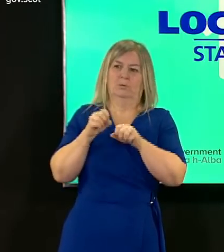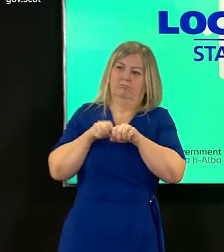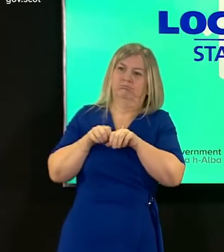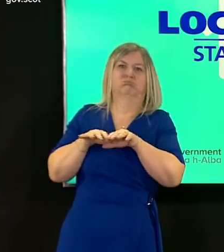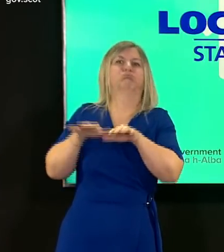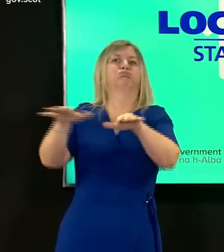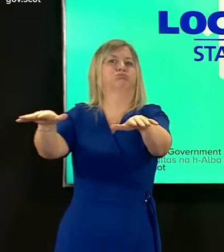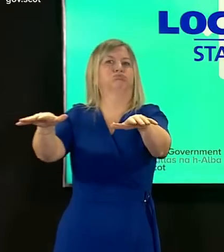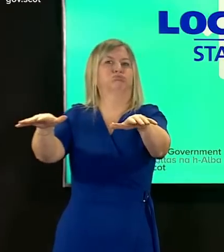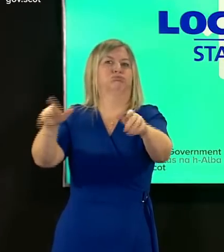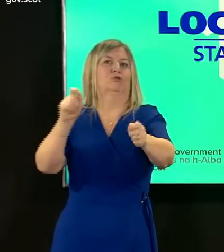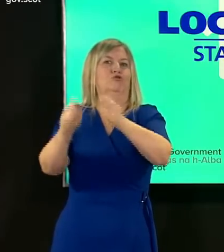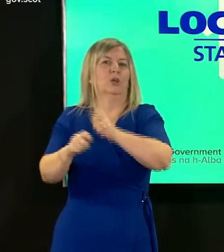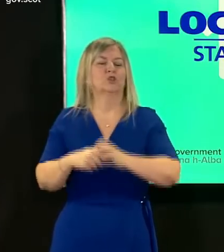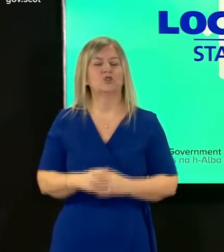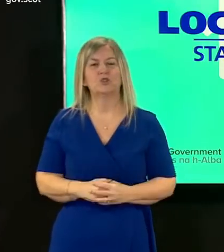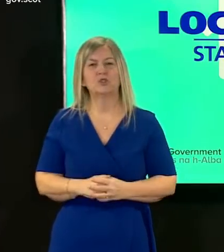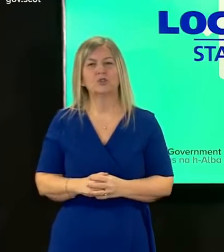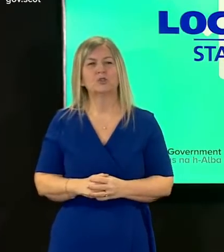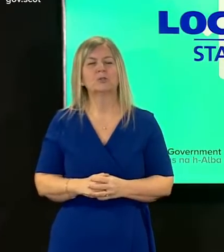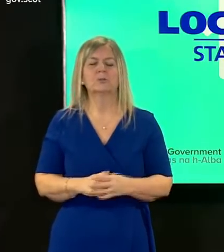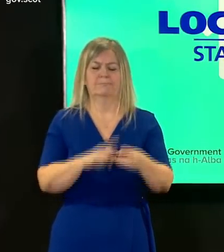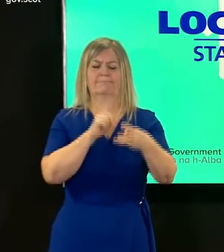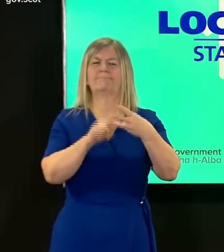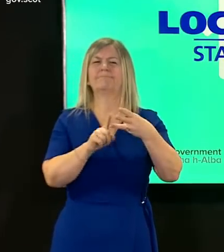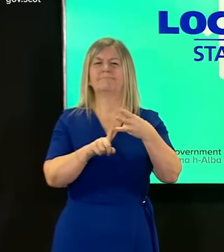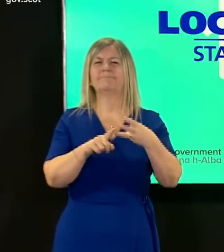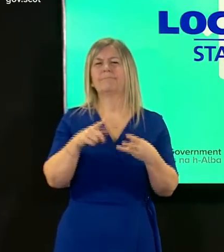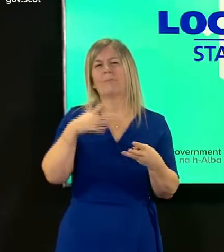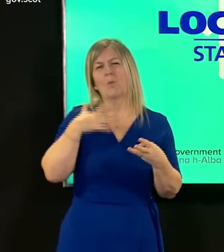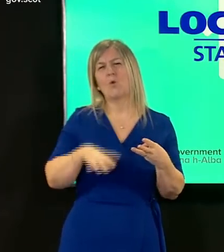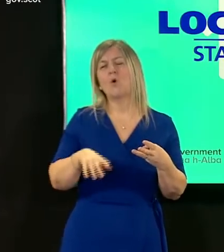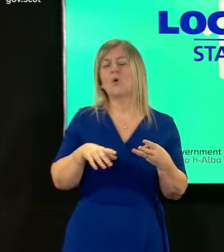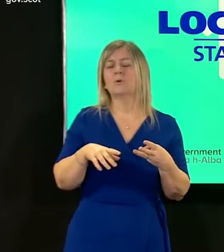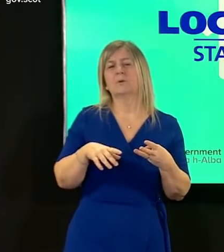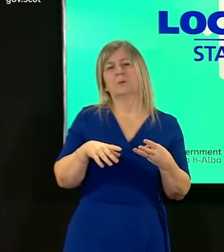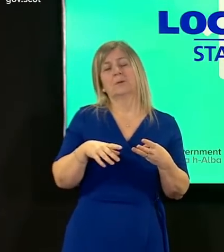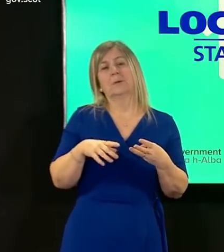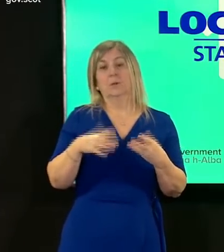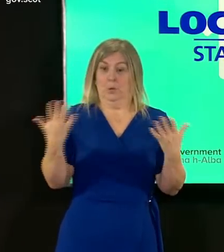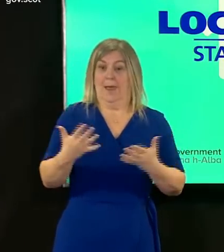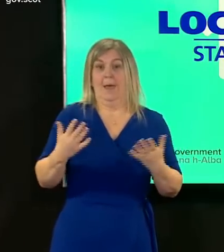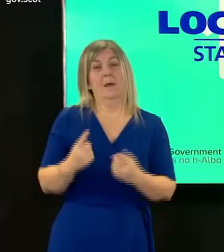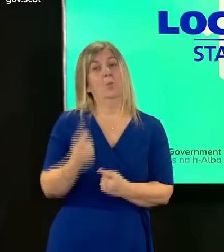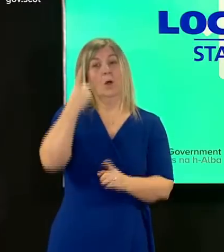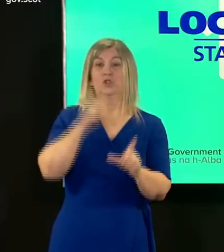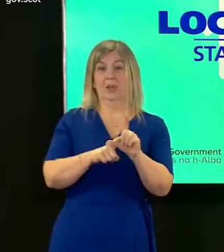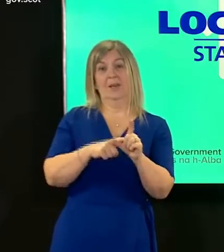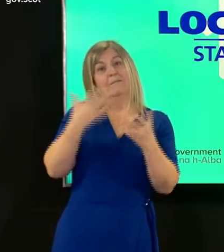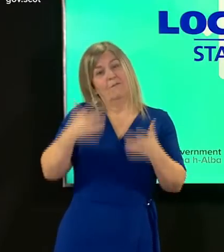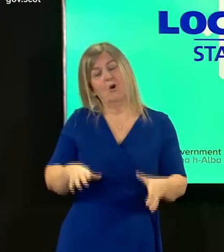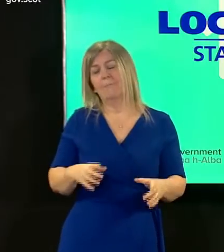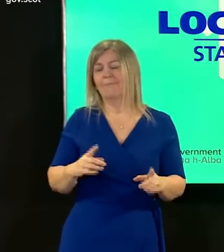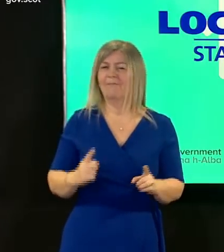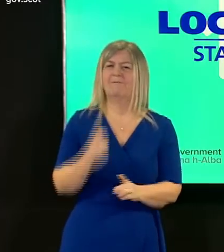point i want to reflect on is that it is exactly one year ago today since the first case of Covid